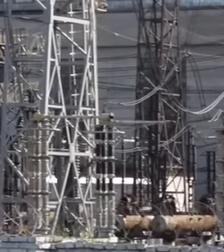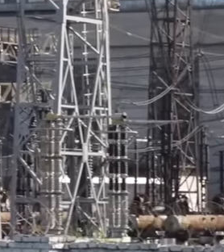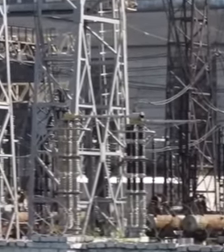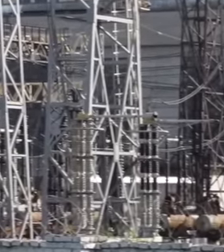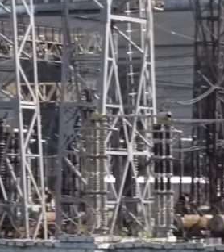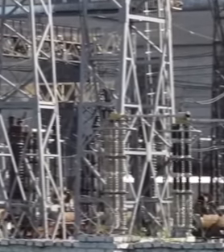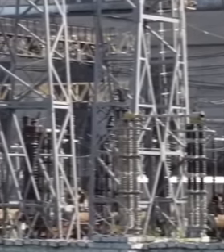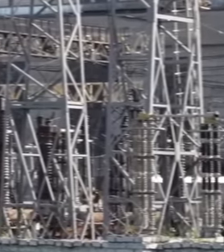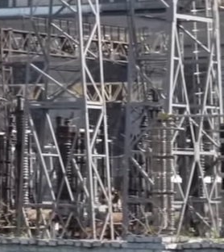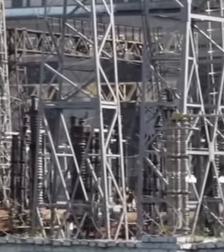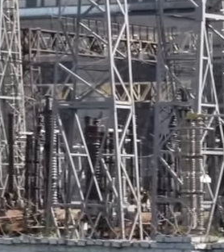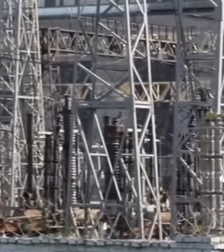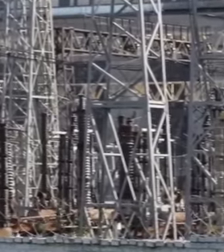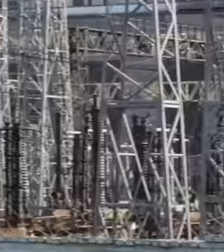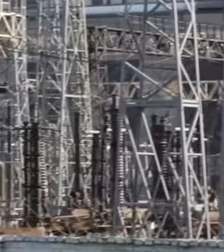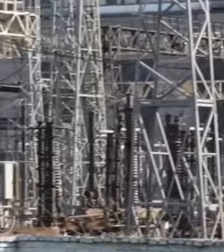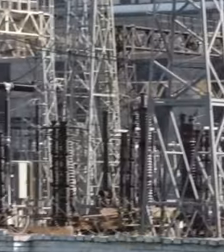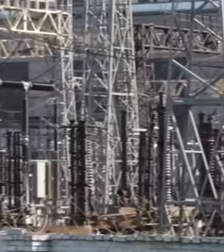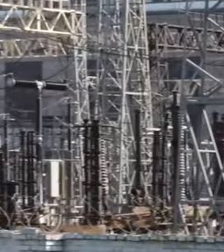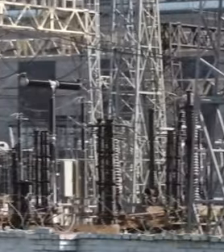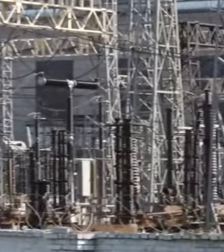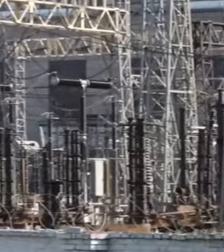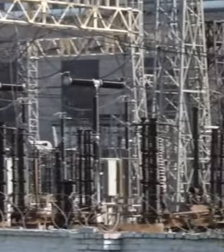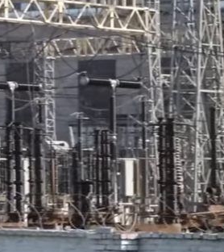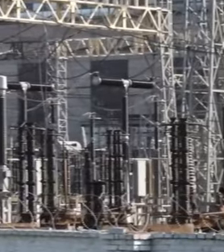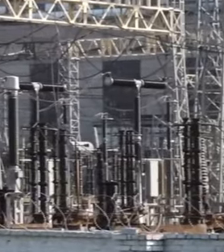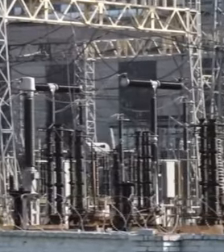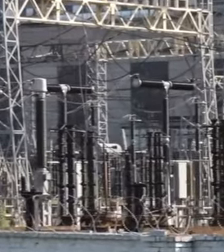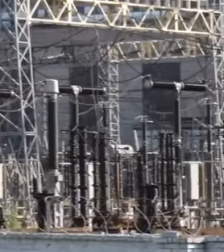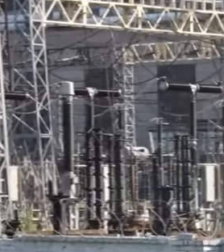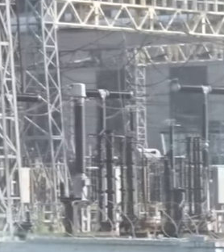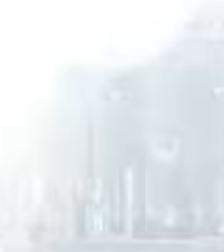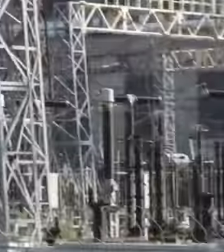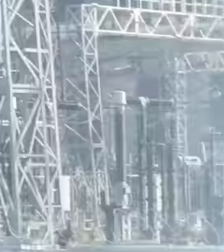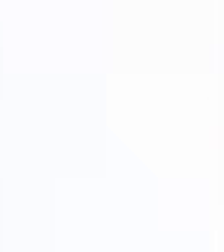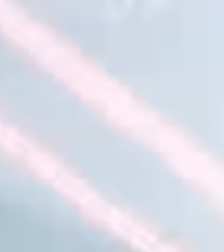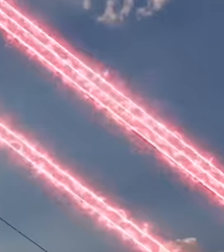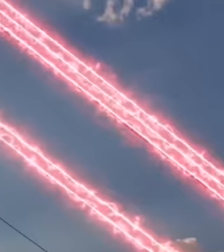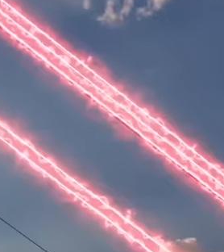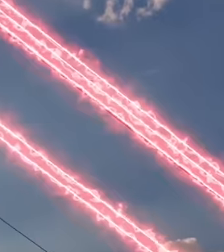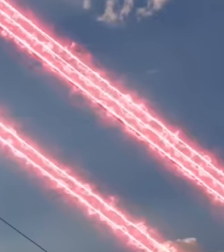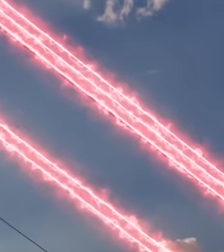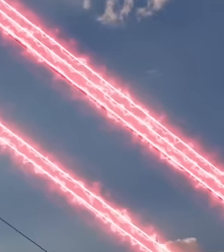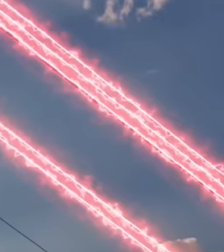total blackout in recent days. Supply outages were already at historic highs